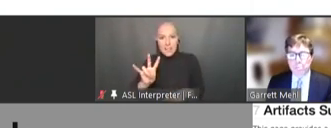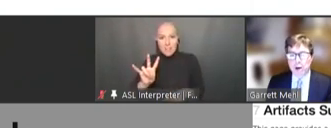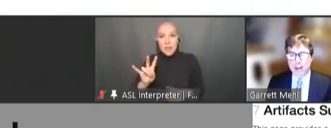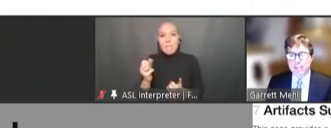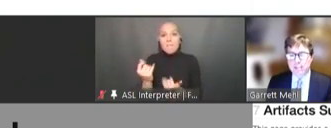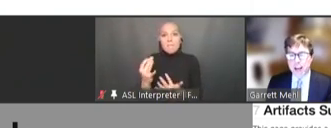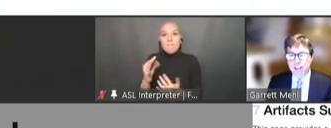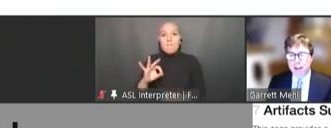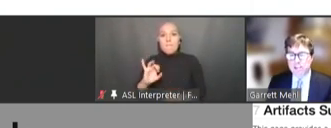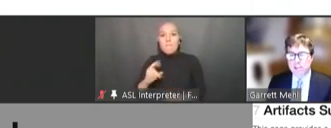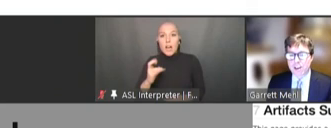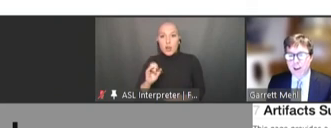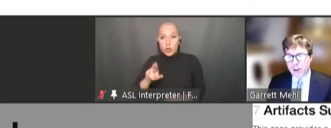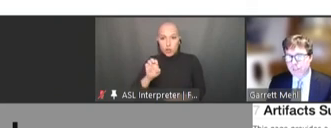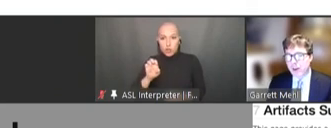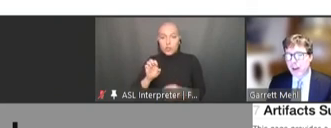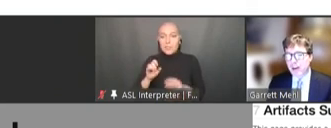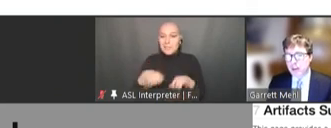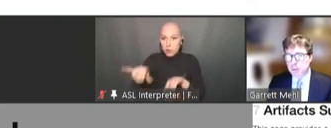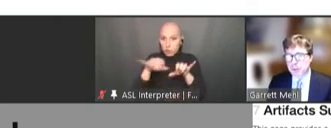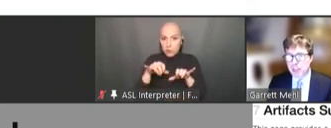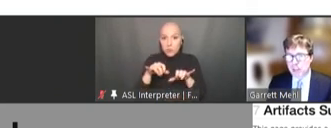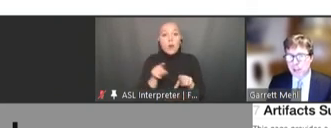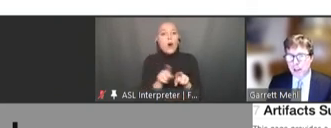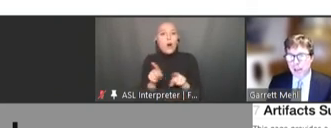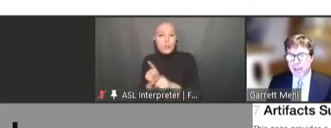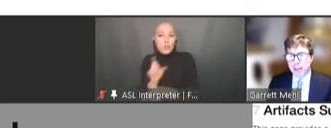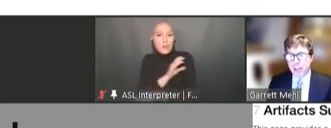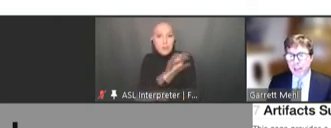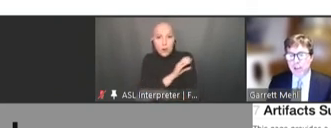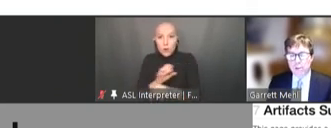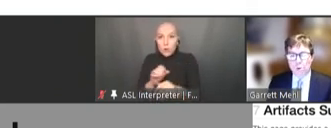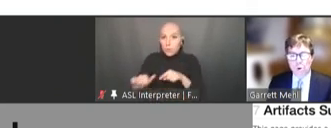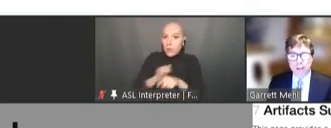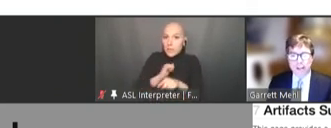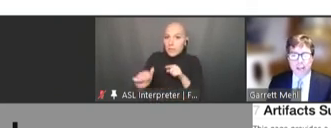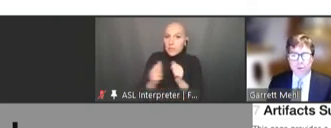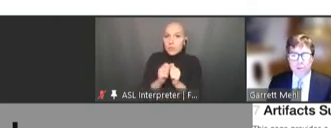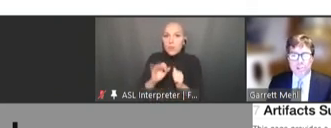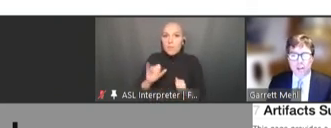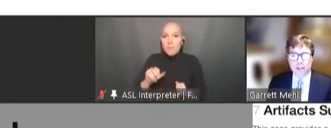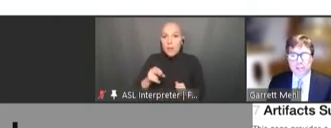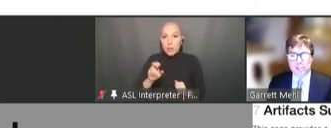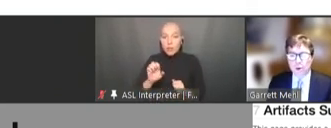practice guidelines on FHIR implementation guide, and clinical quality language. This code in